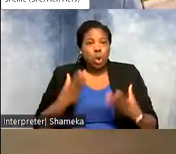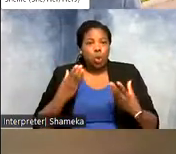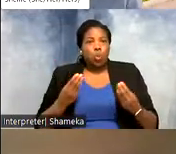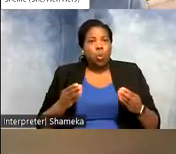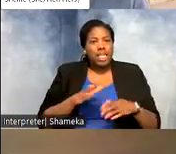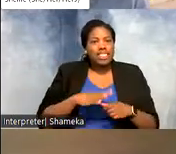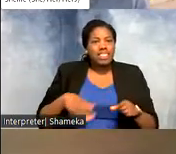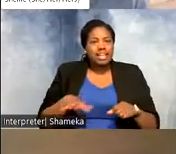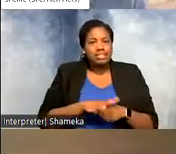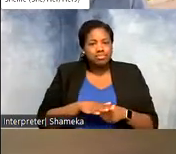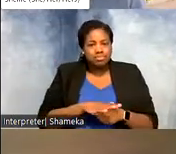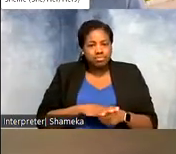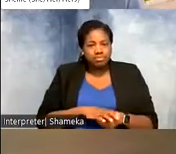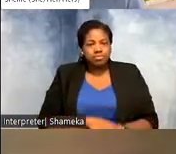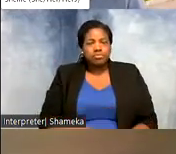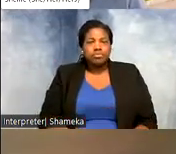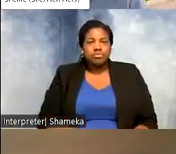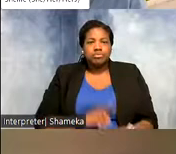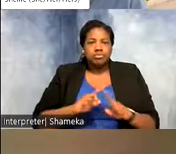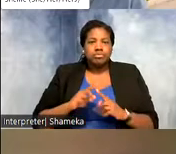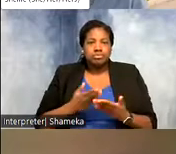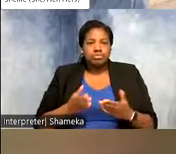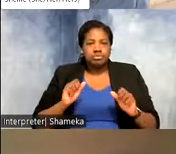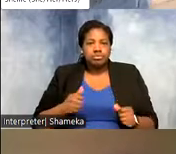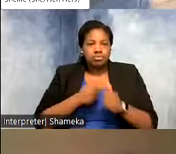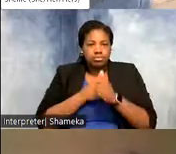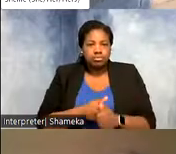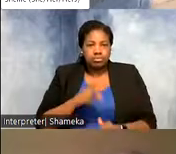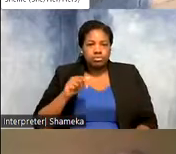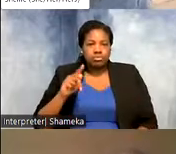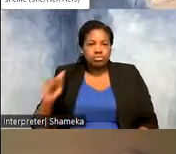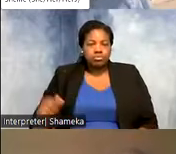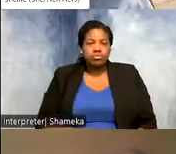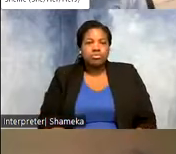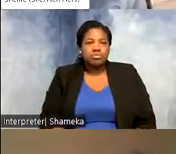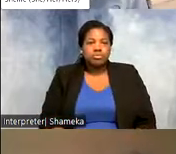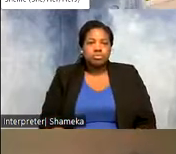of thing. Those are things you can do with tracking data. >>Shellie: that's so so cool and just to repeat we had a